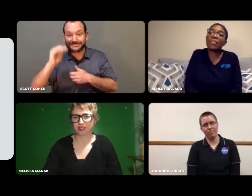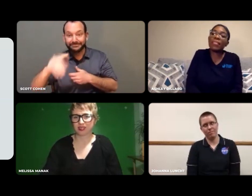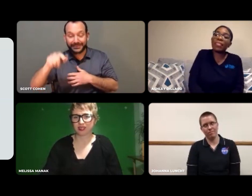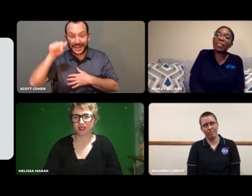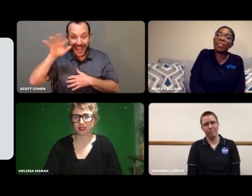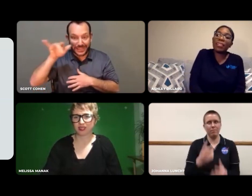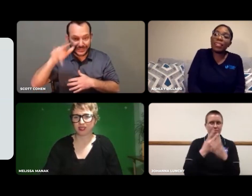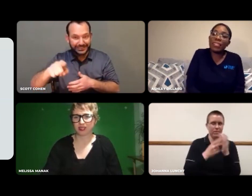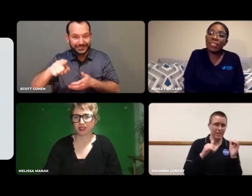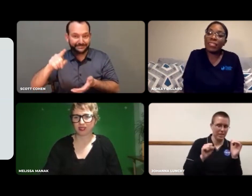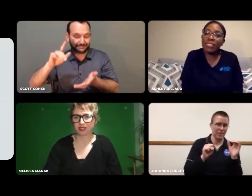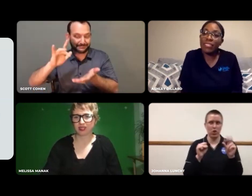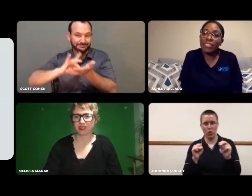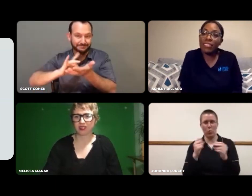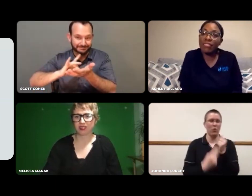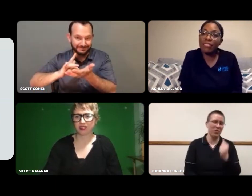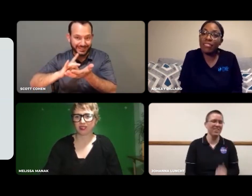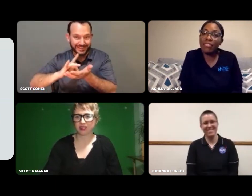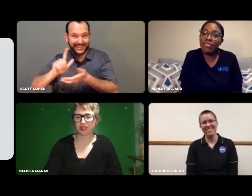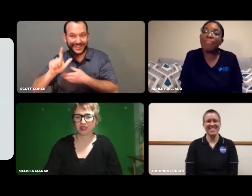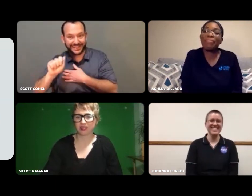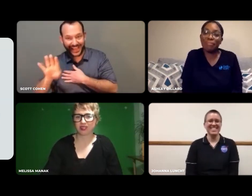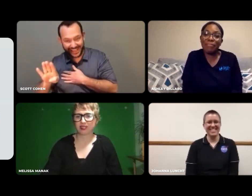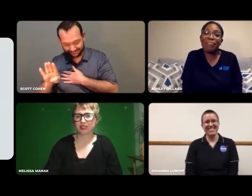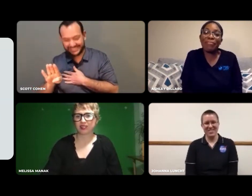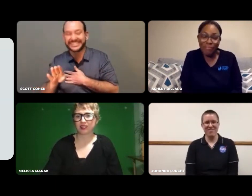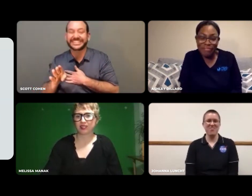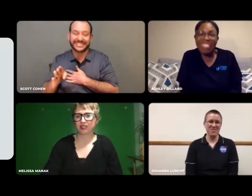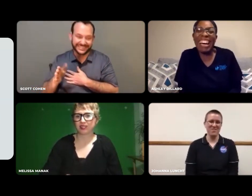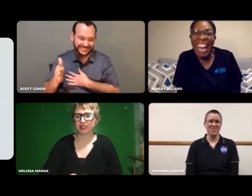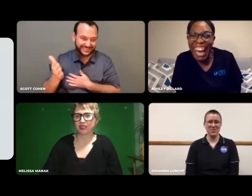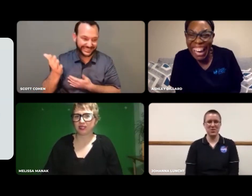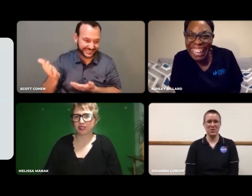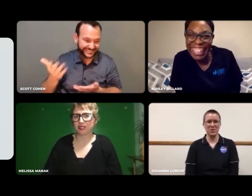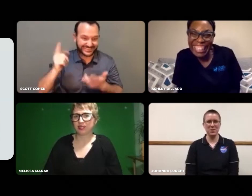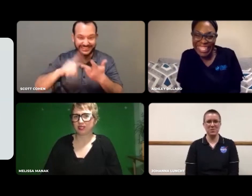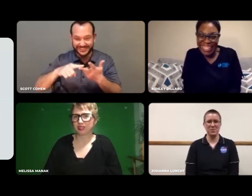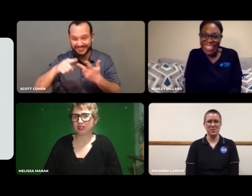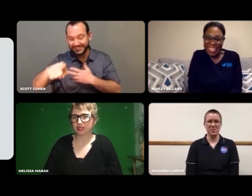Ashley works in a medically-focused lab and